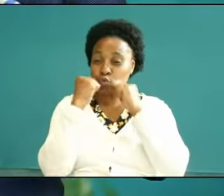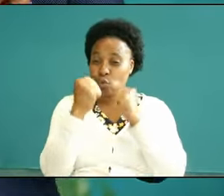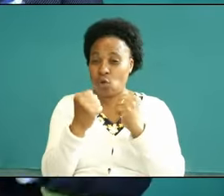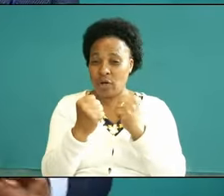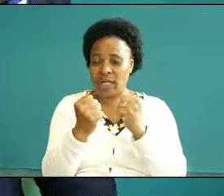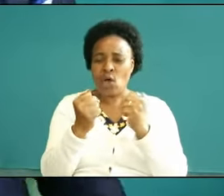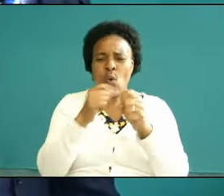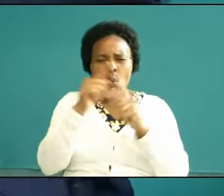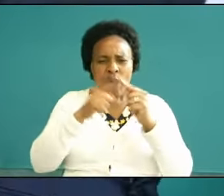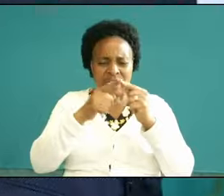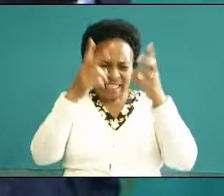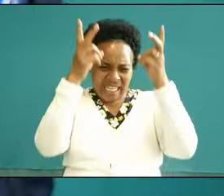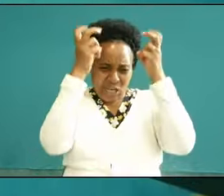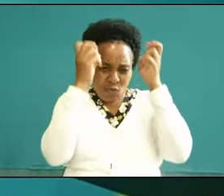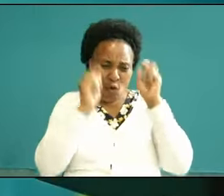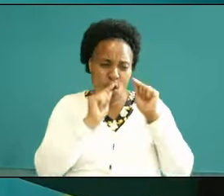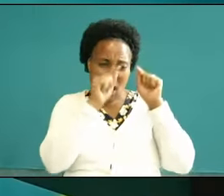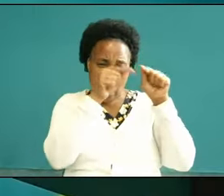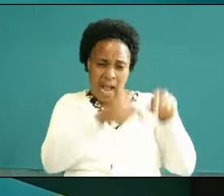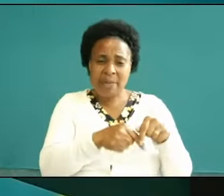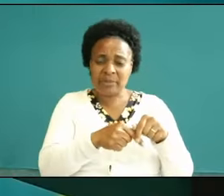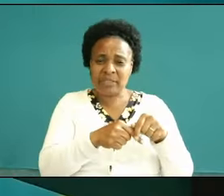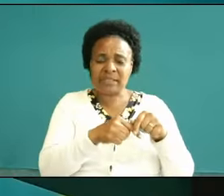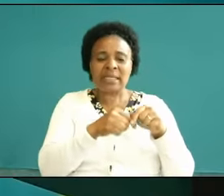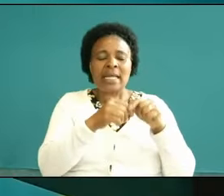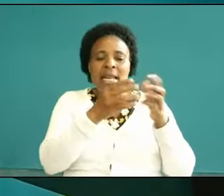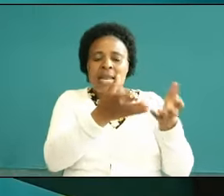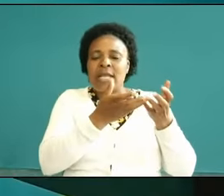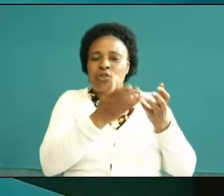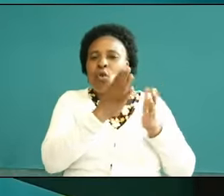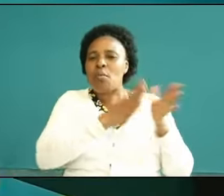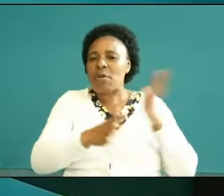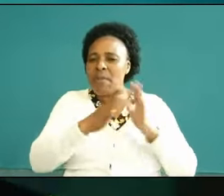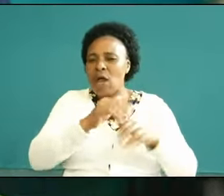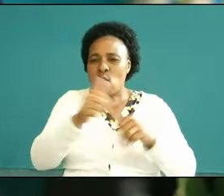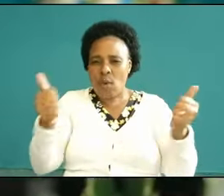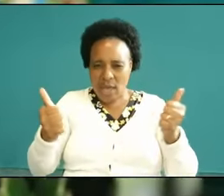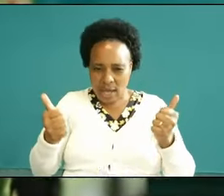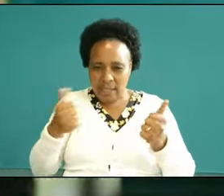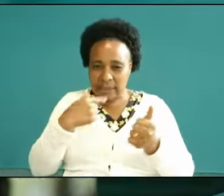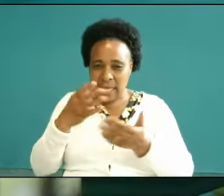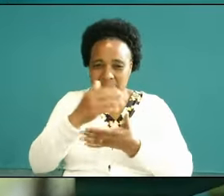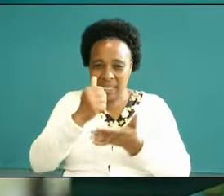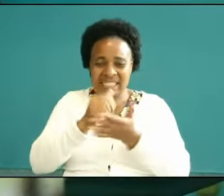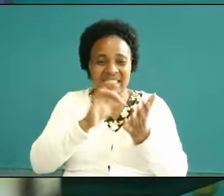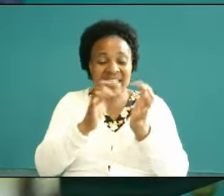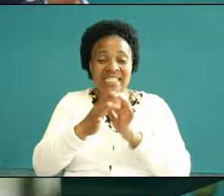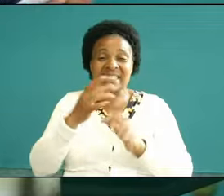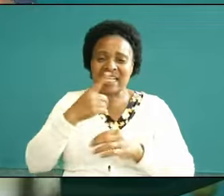evil day comes and meets a prepared gentlemen can somebody say Amen Jesus says I need you to